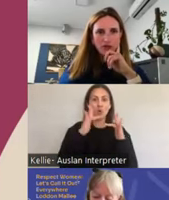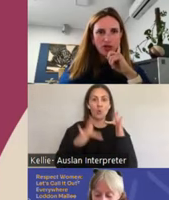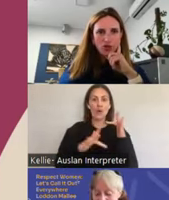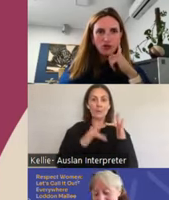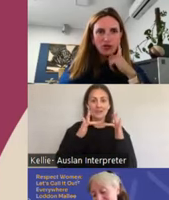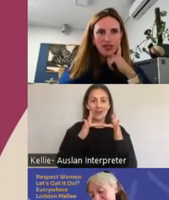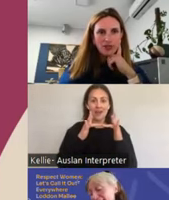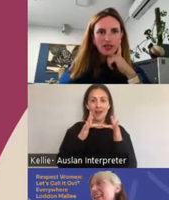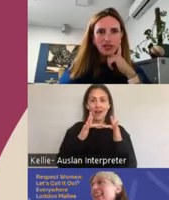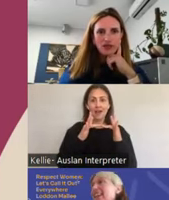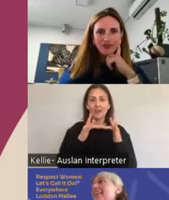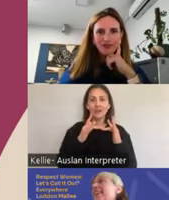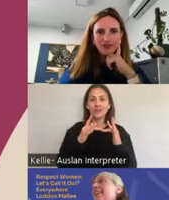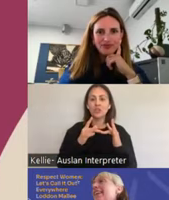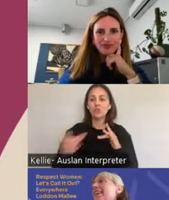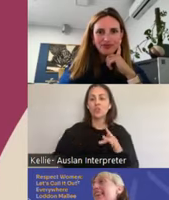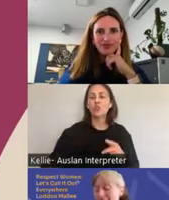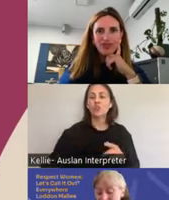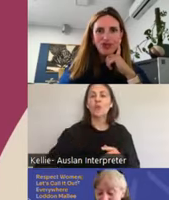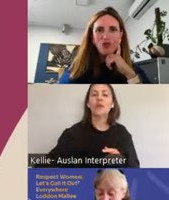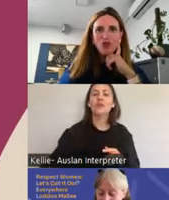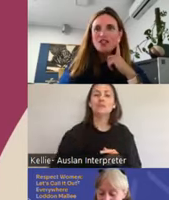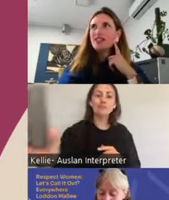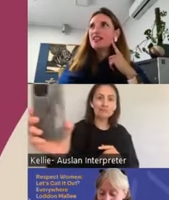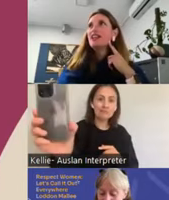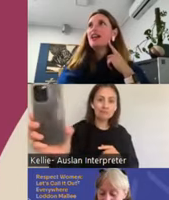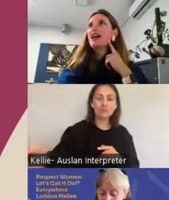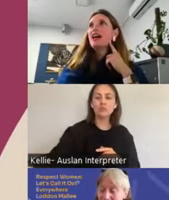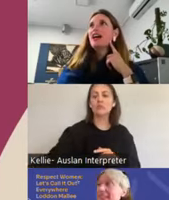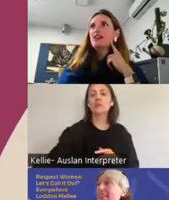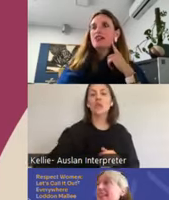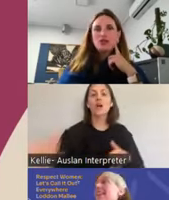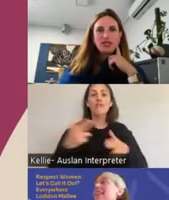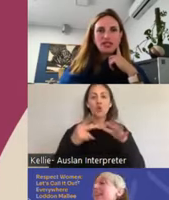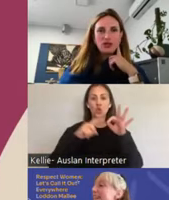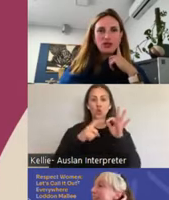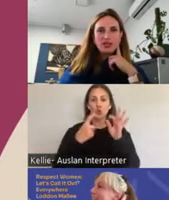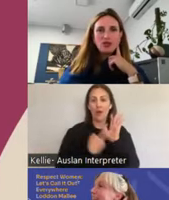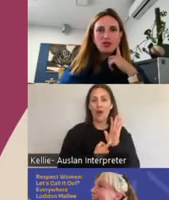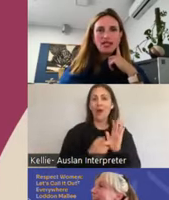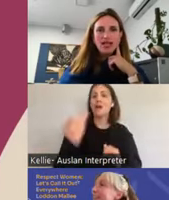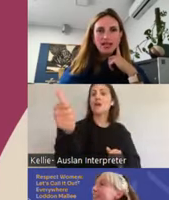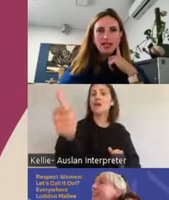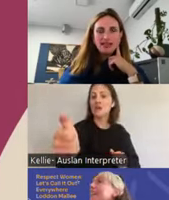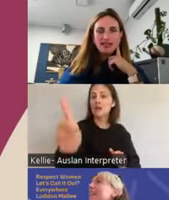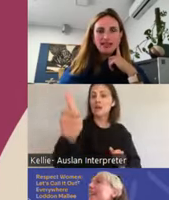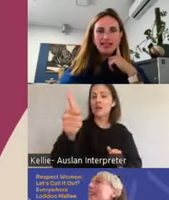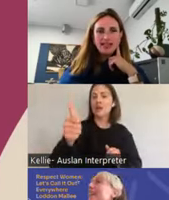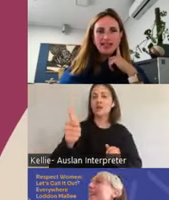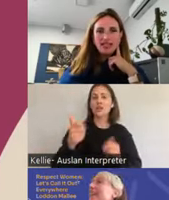which is what we've done with Clitorate. Of what the clitoris looks like as such